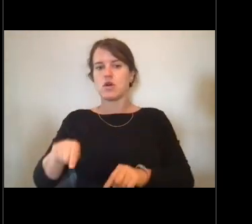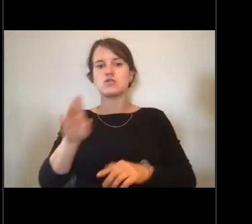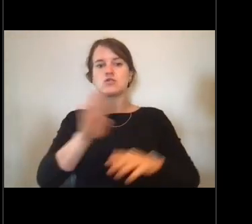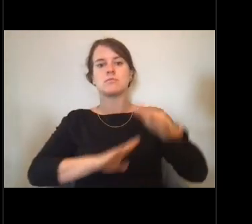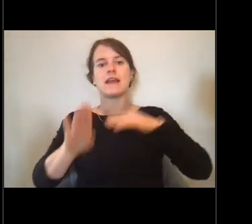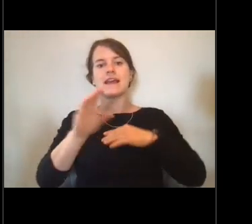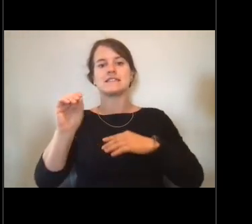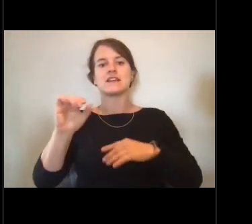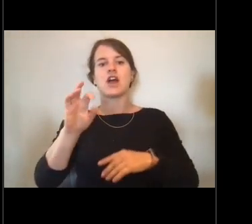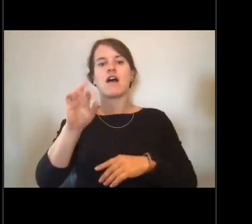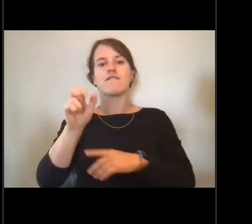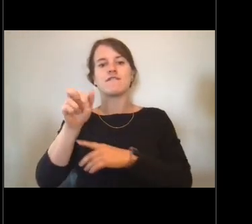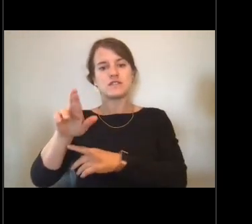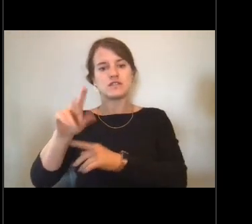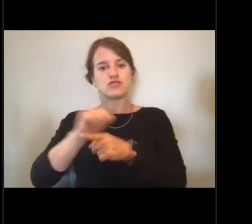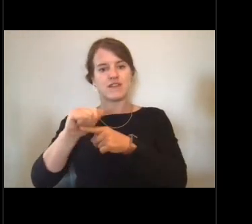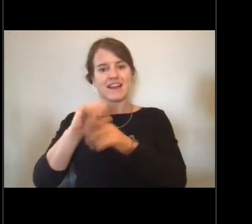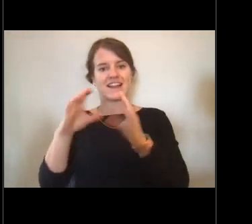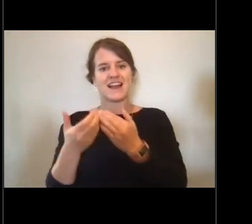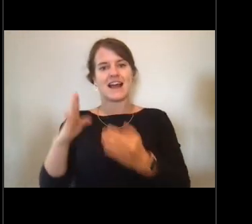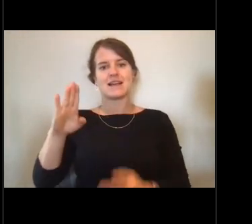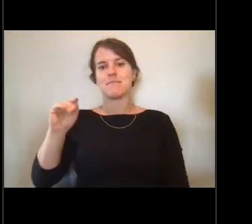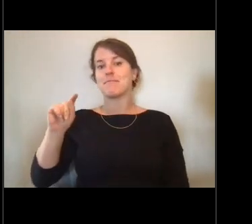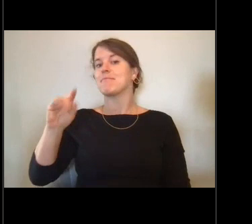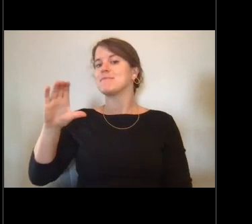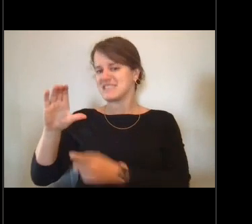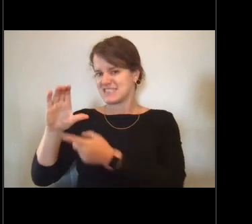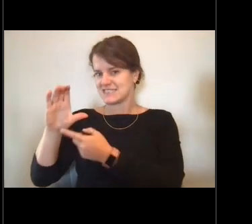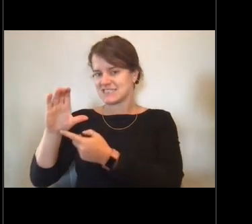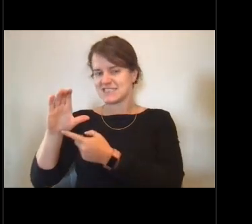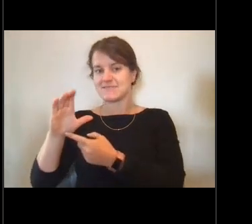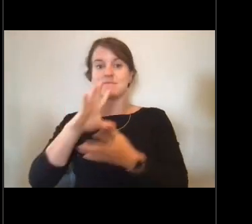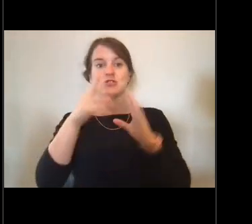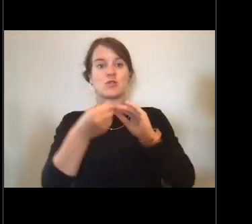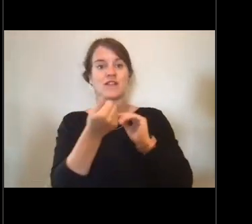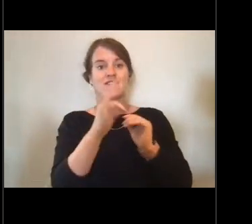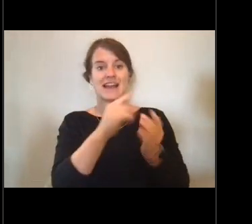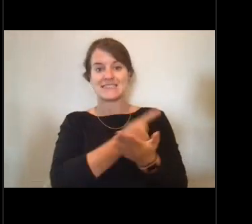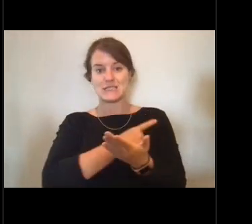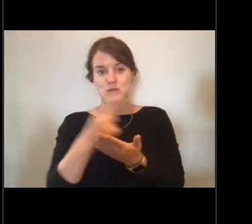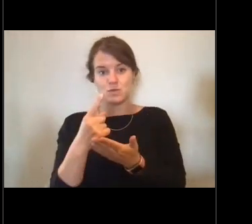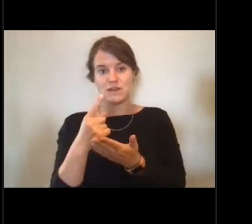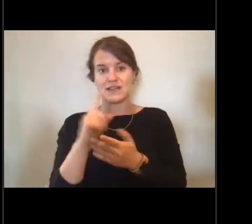B O T C which is a 19 week training program at the Coast Guard Academy.